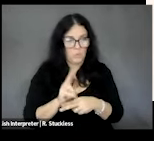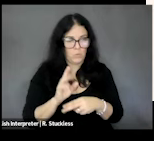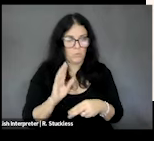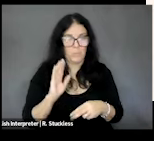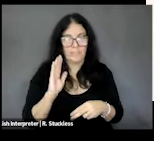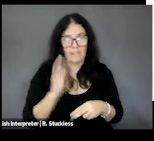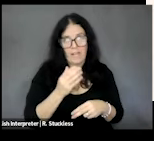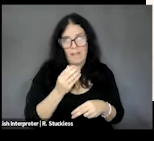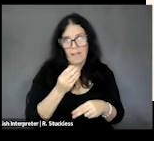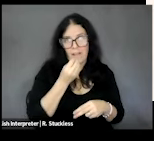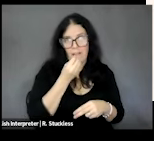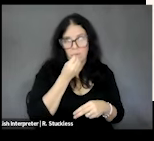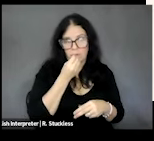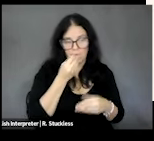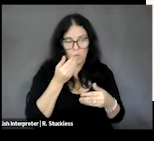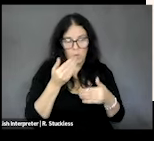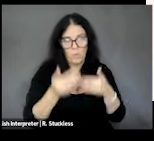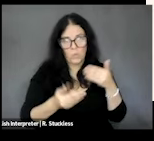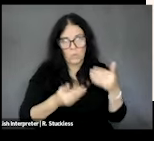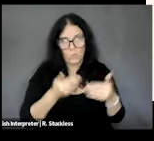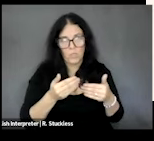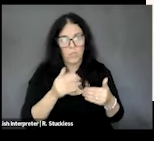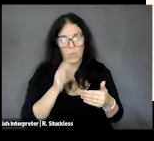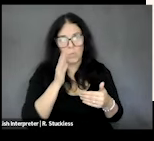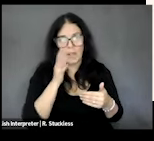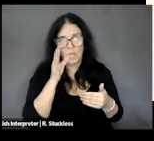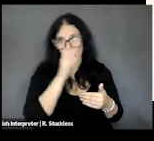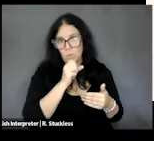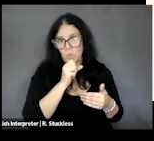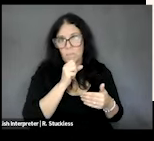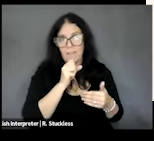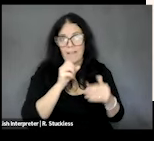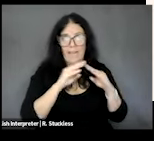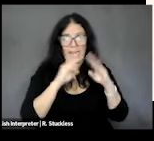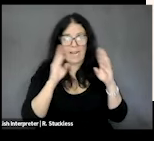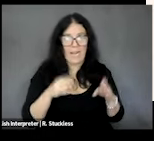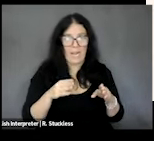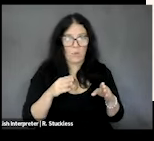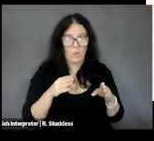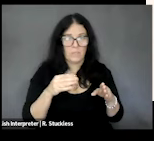of household food security. So, if you assume that a household has sufficient and